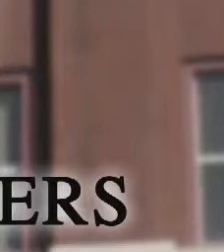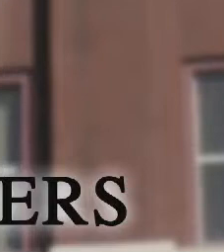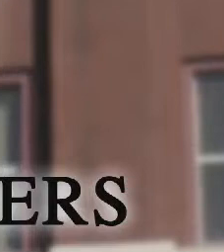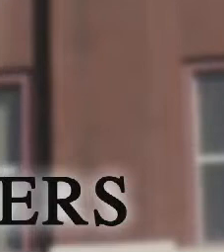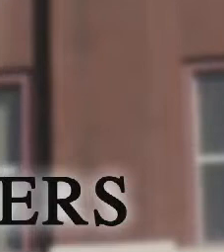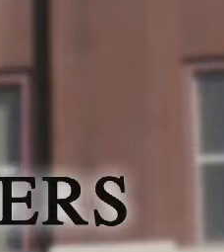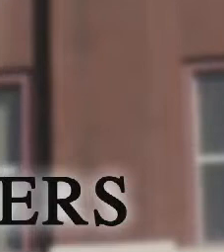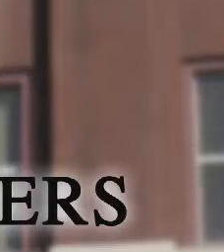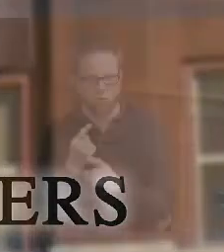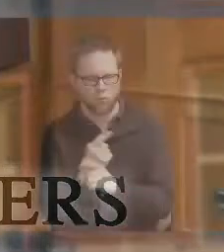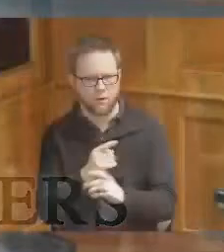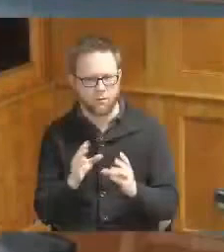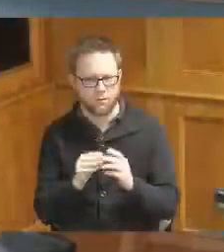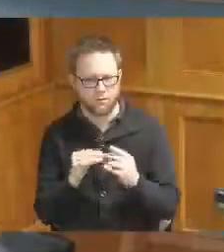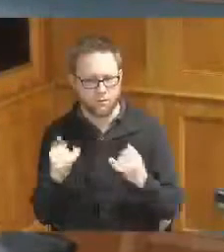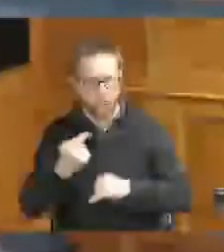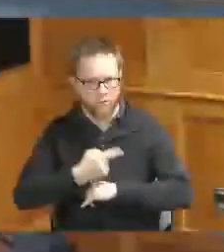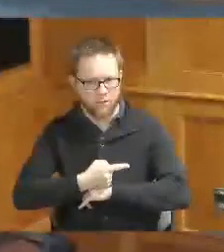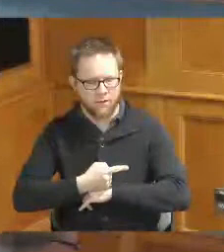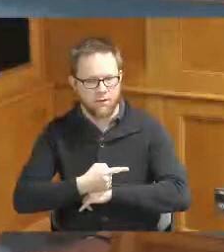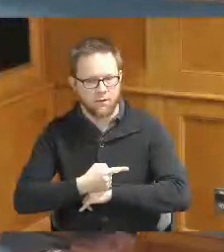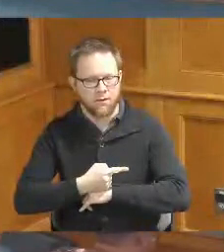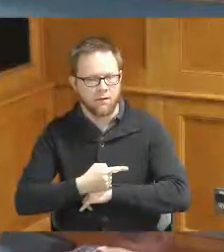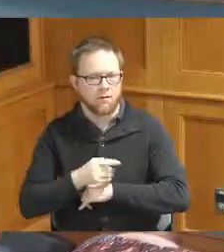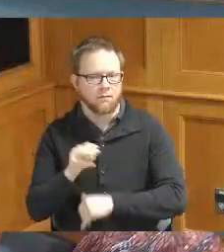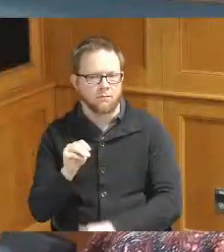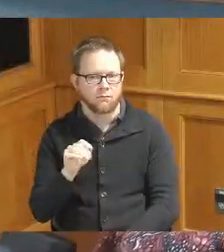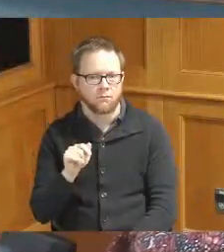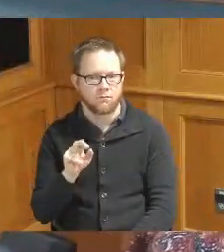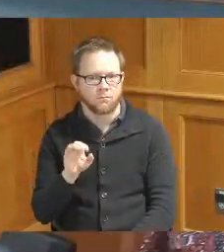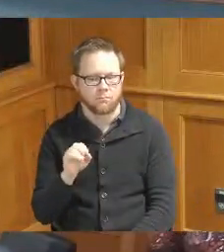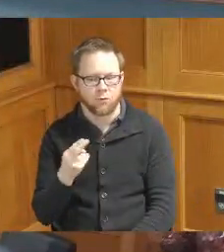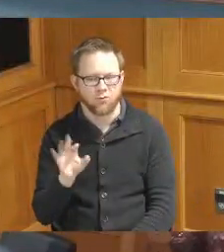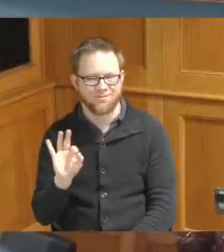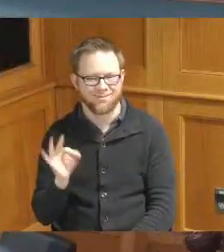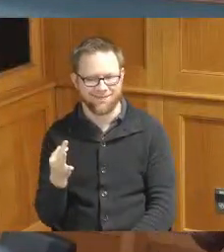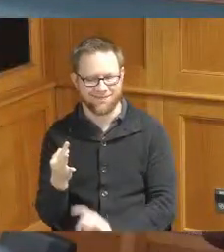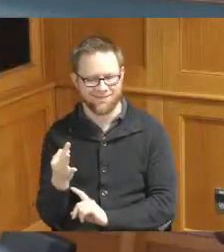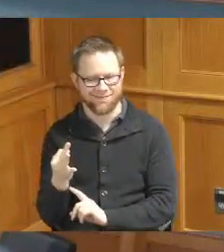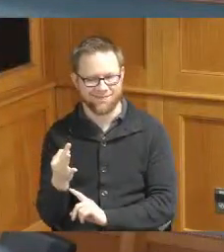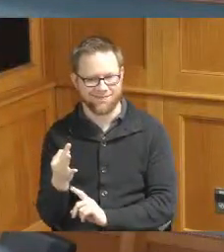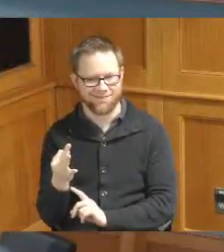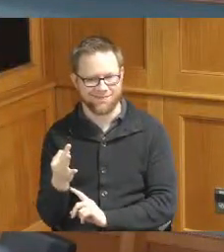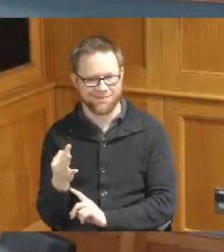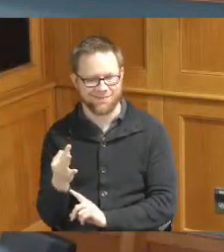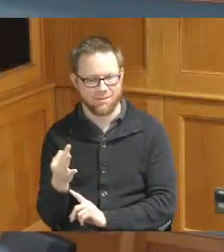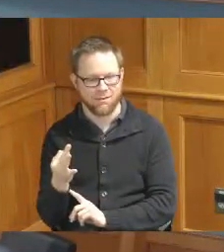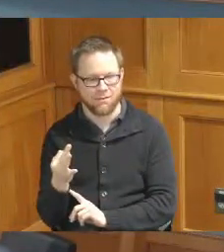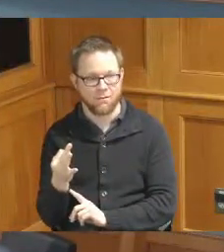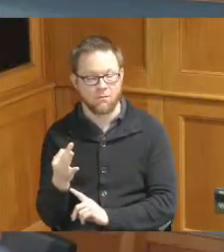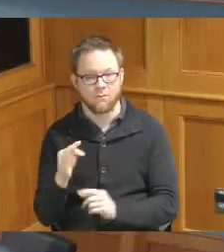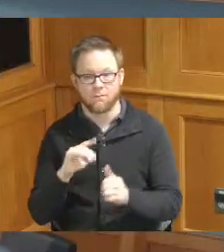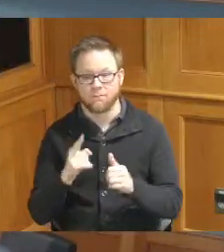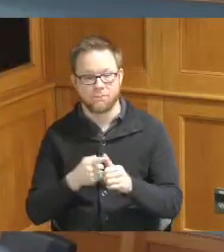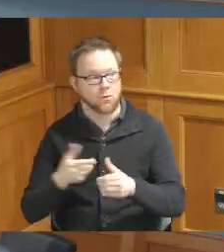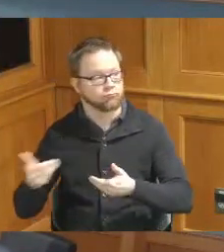is today on March the 9th and we'll start off with introductions of the dais